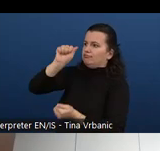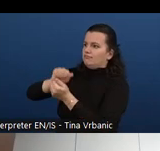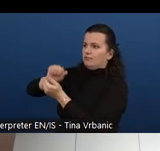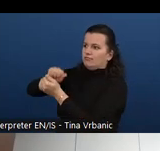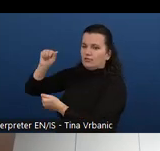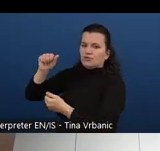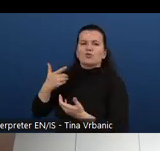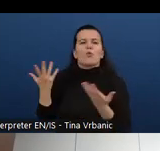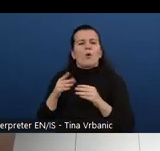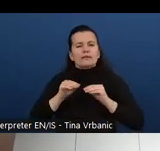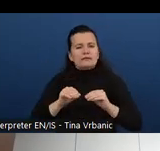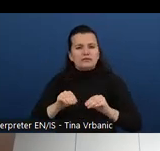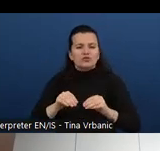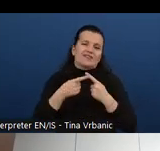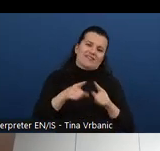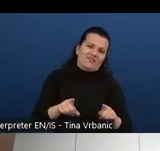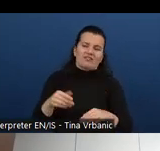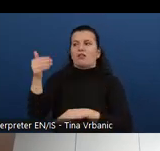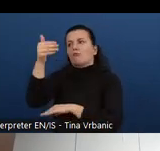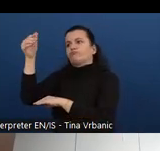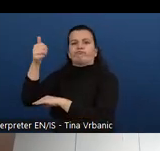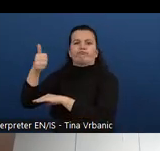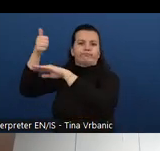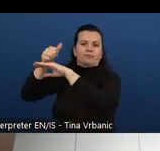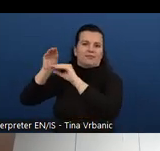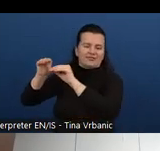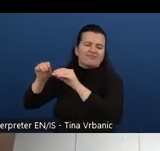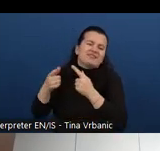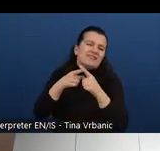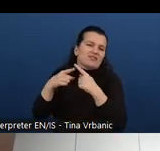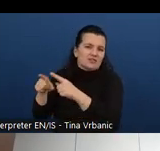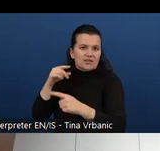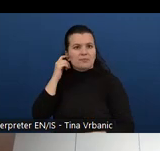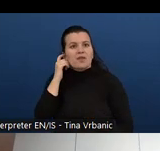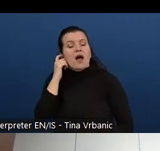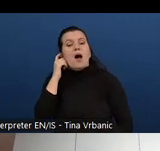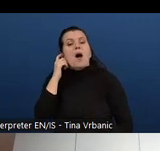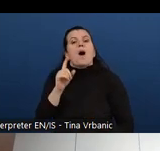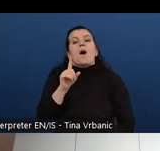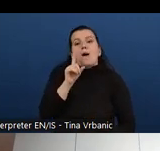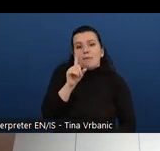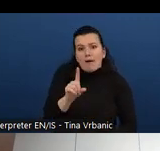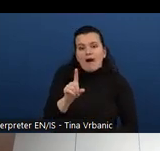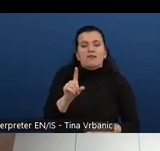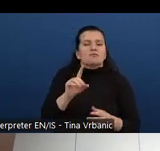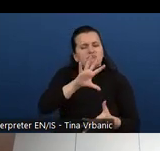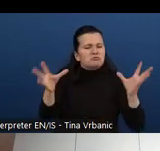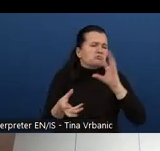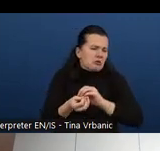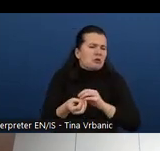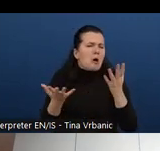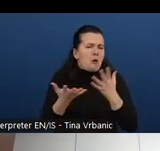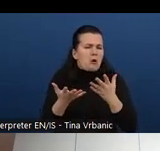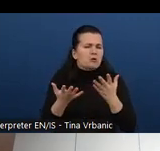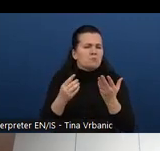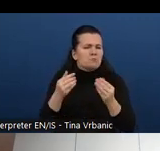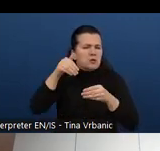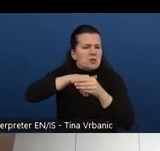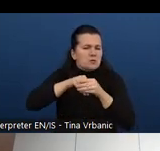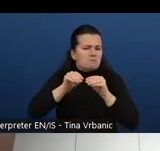But roughly speaking we can say that the first part of the curricula that we have on foundation